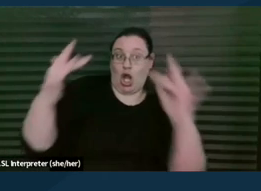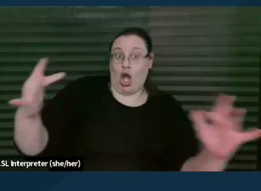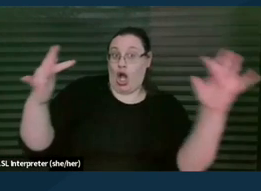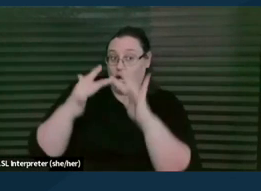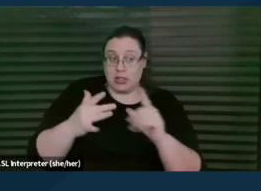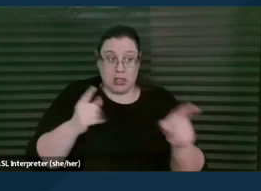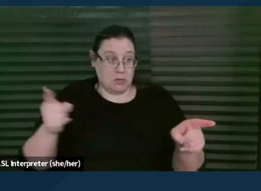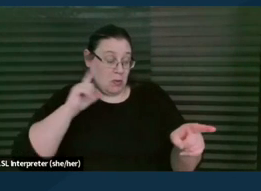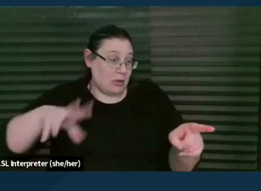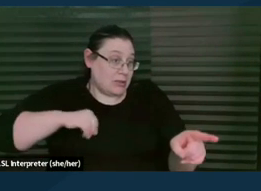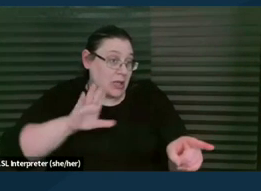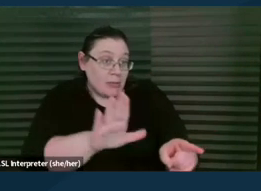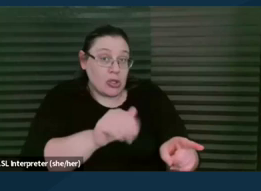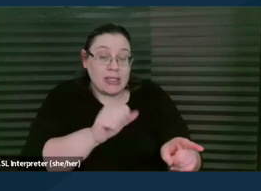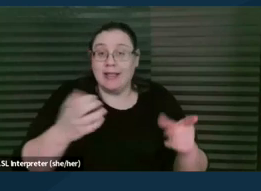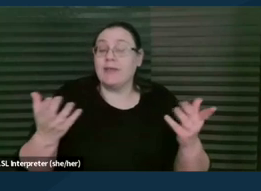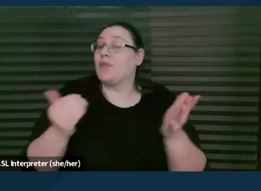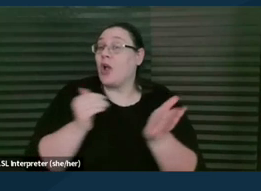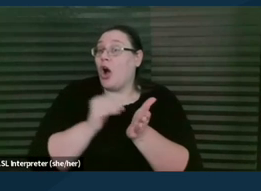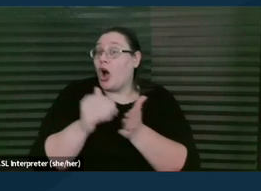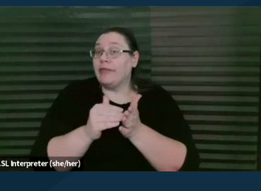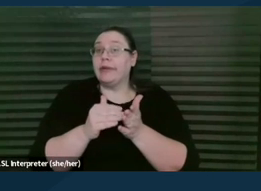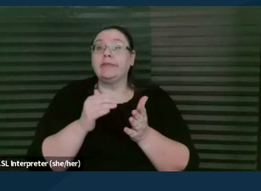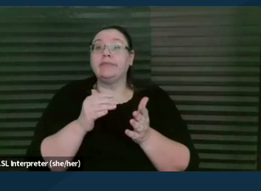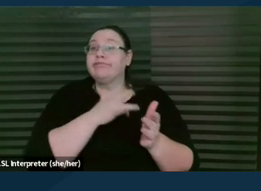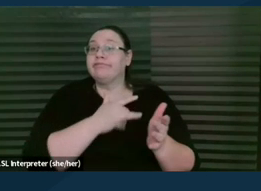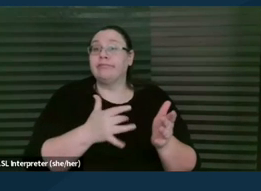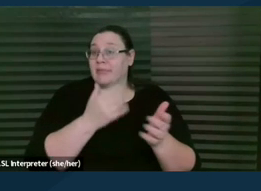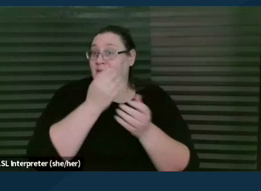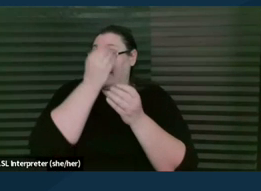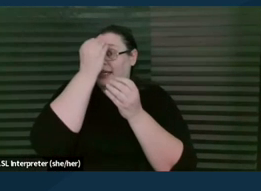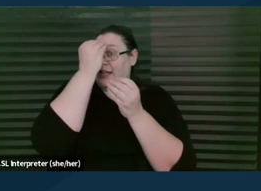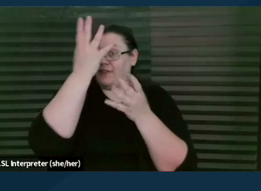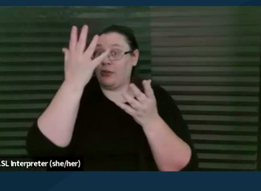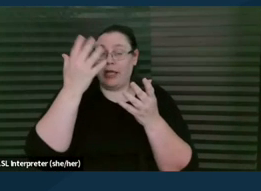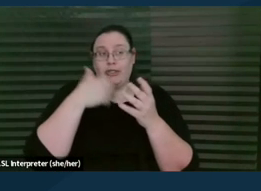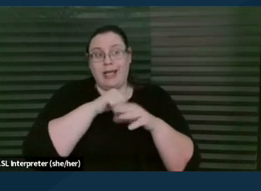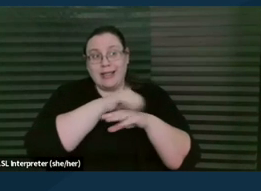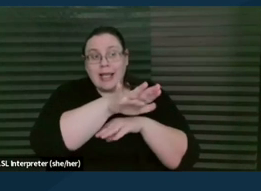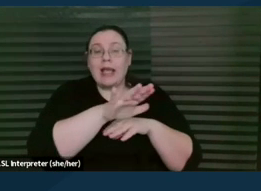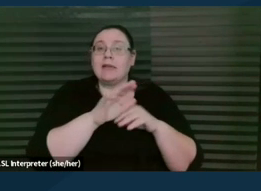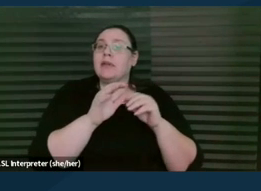And I often, for example, will send information that we keep about how to choose an attorney because parents will say,